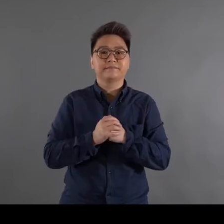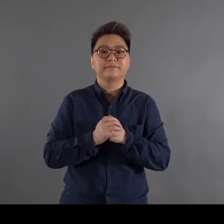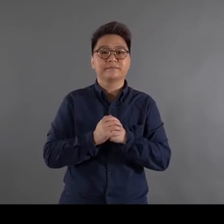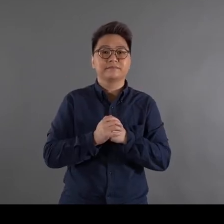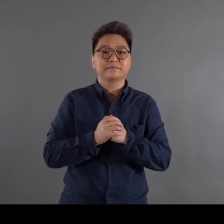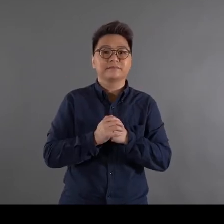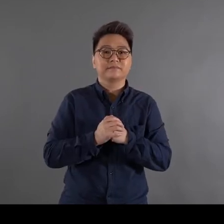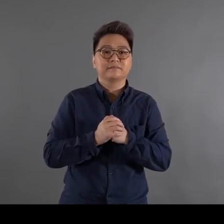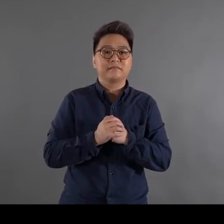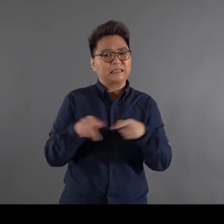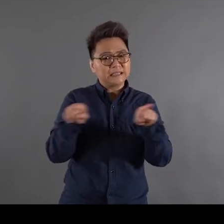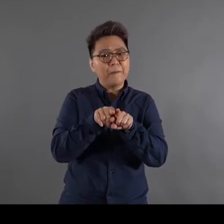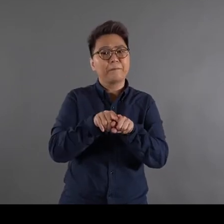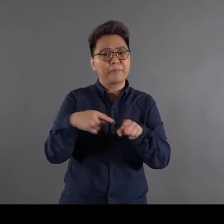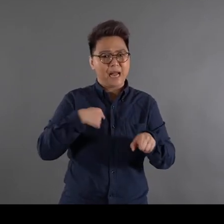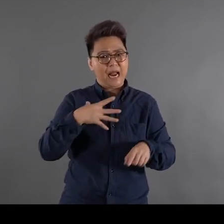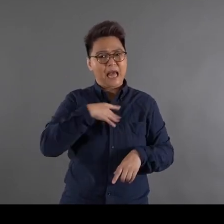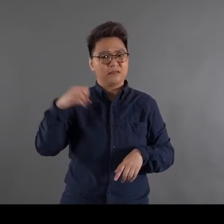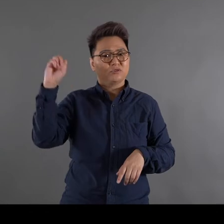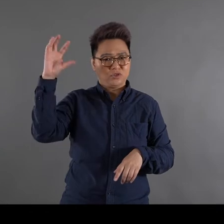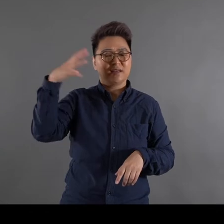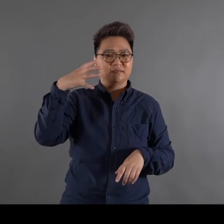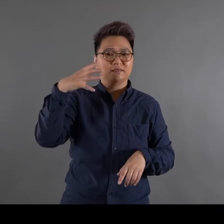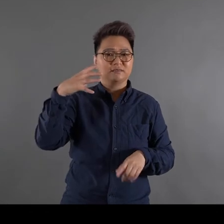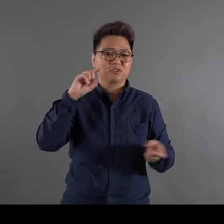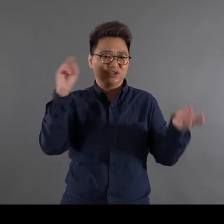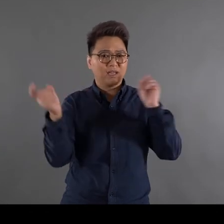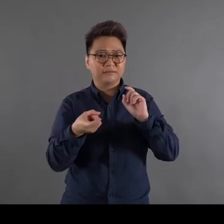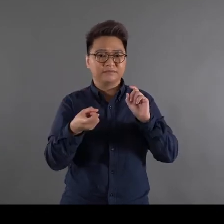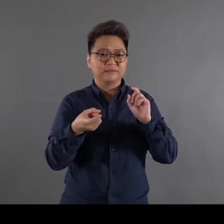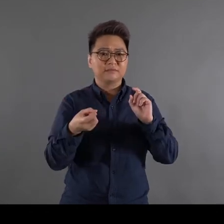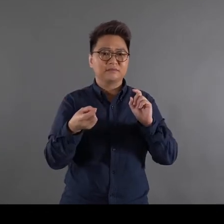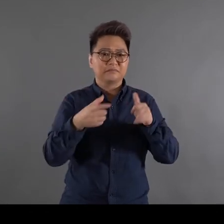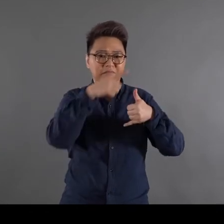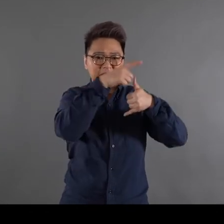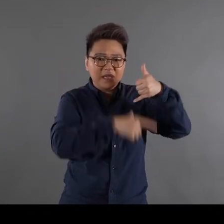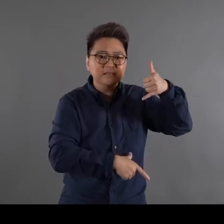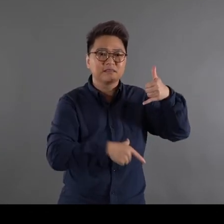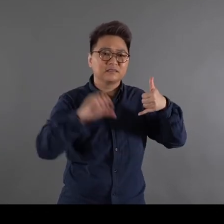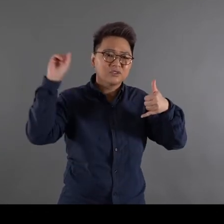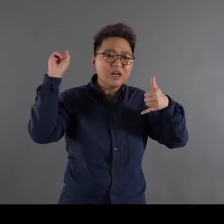For example, I have been deeply interested in the ways that light transforms when it’s projected on a human body